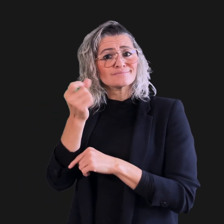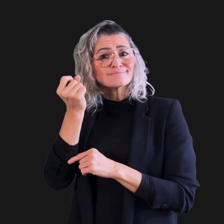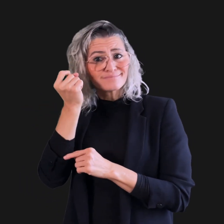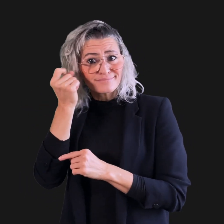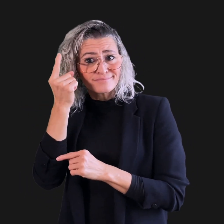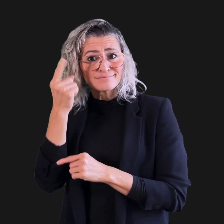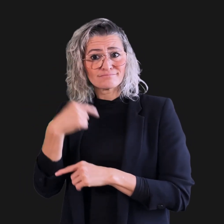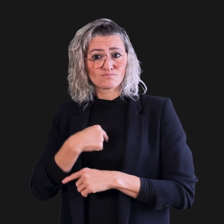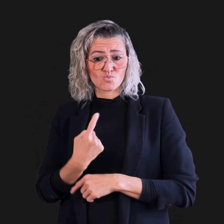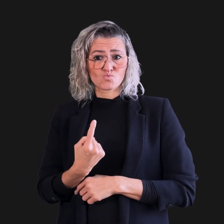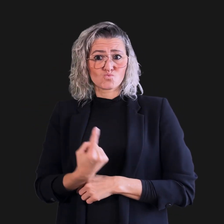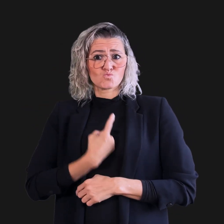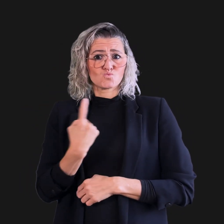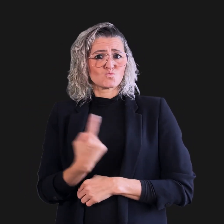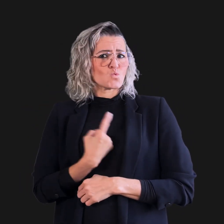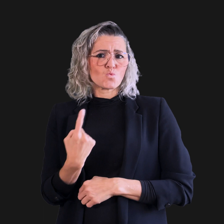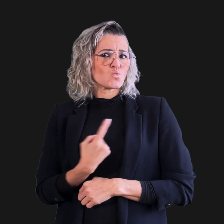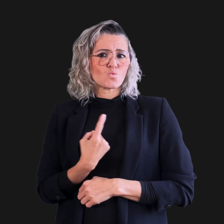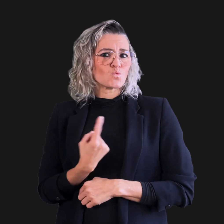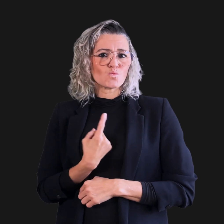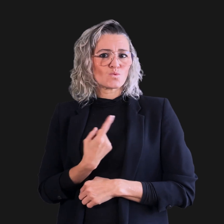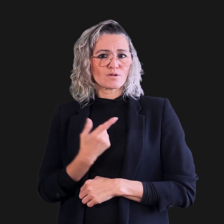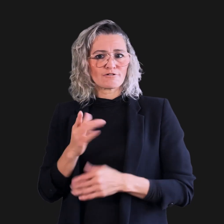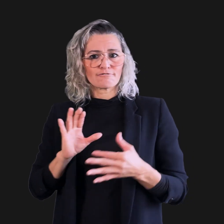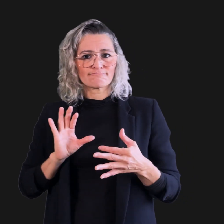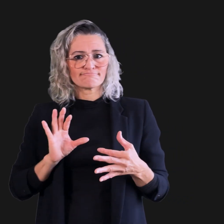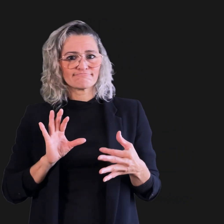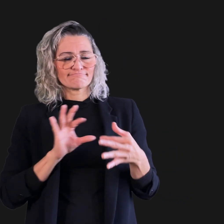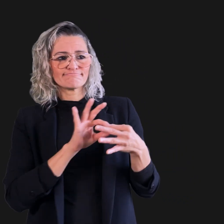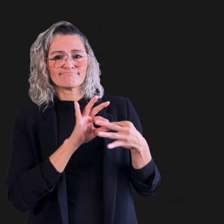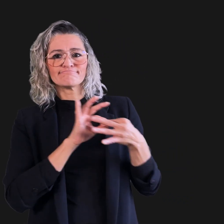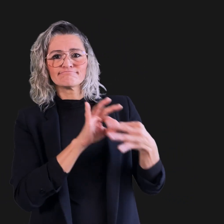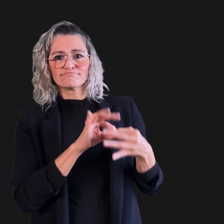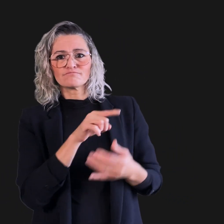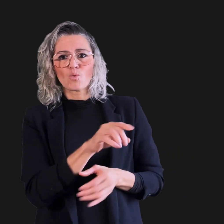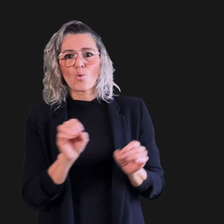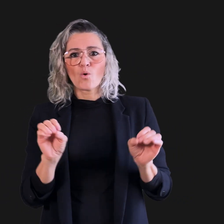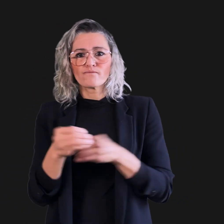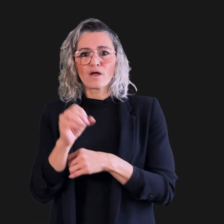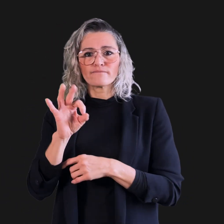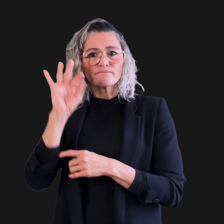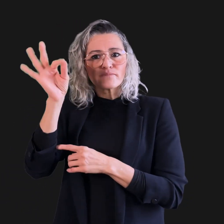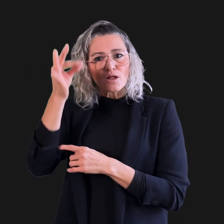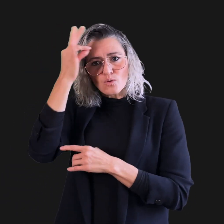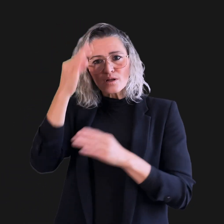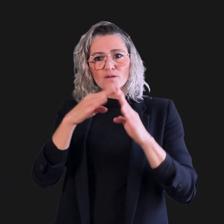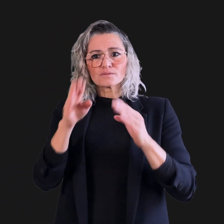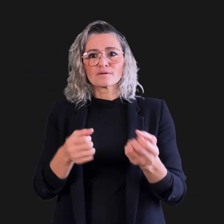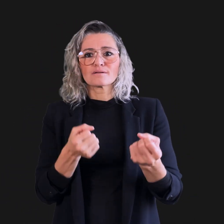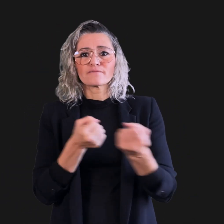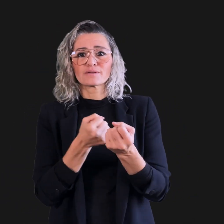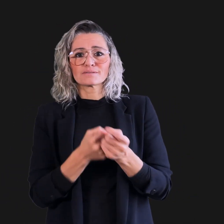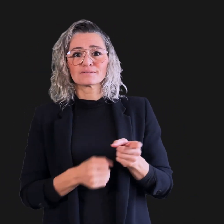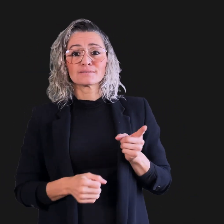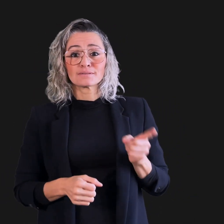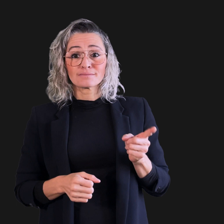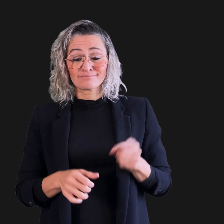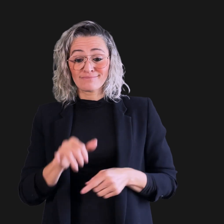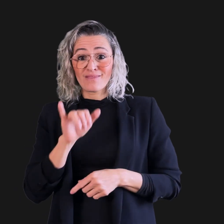as the CRPD monitoring body and with the Office of the Federal Housing Advocate.